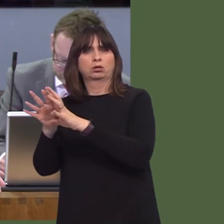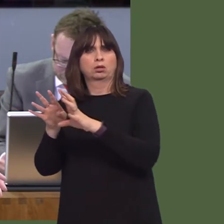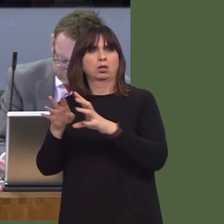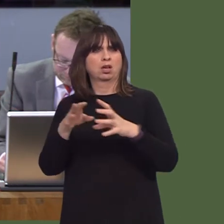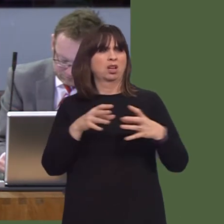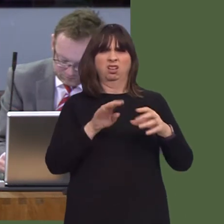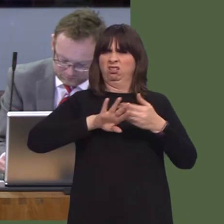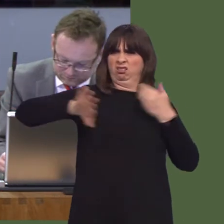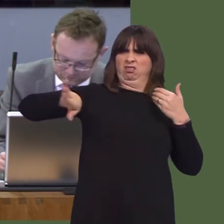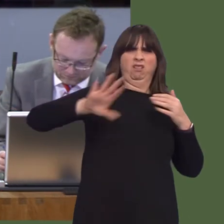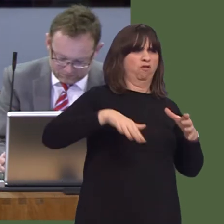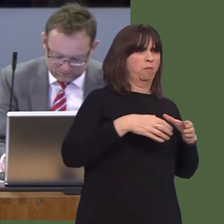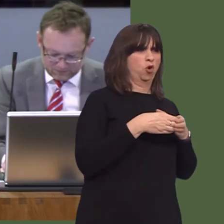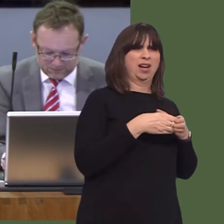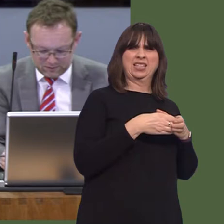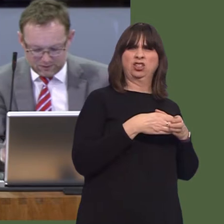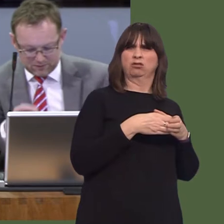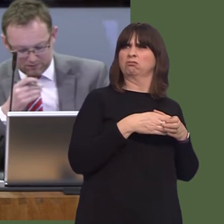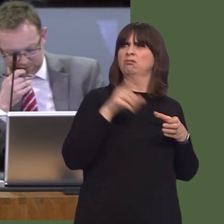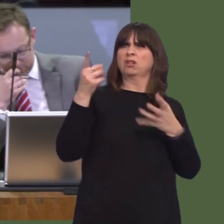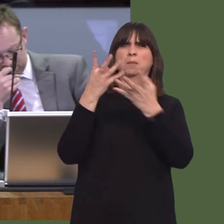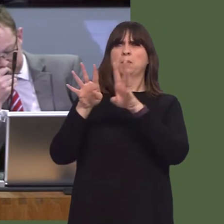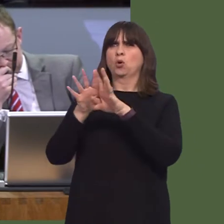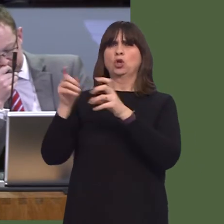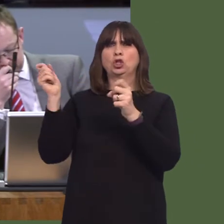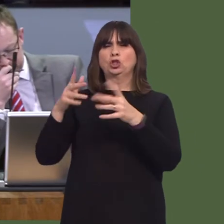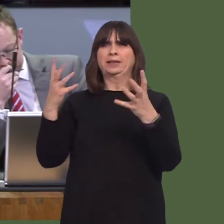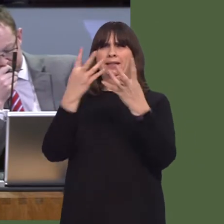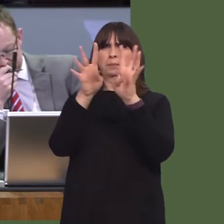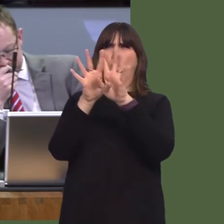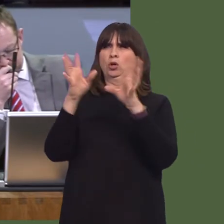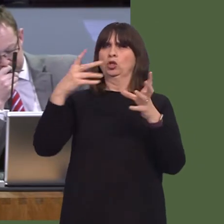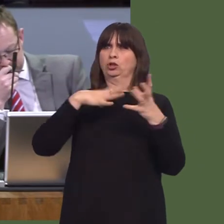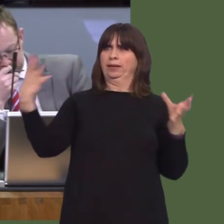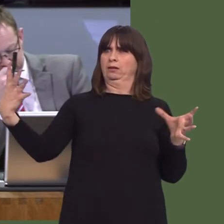from imposing these restrictions, can you please give us your view on such blanket bans